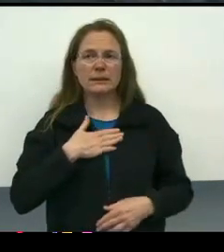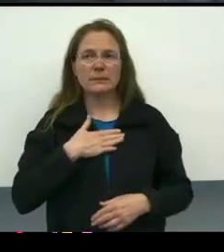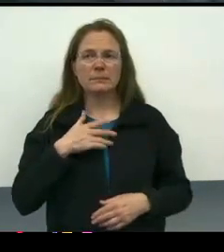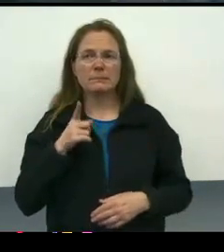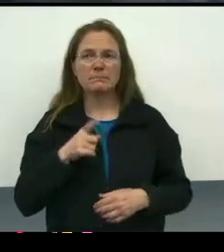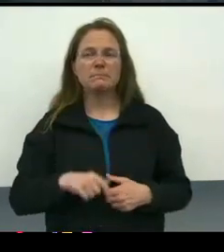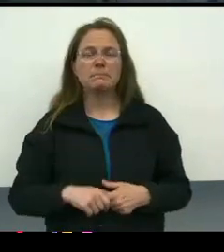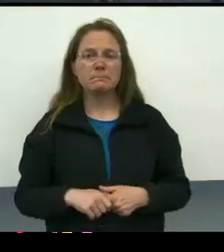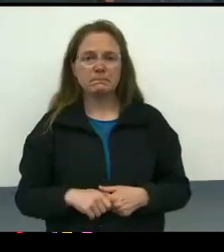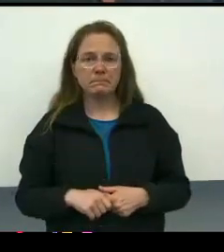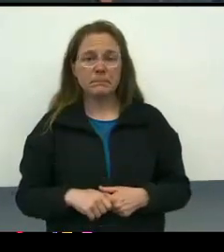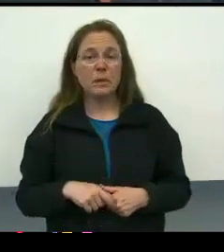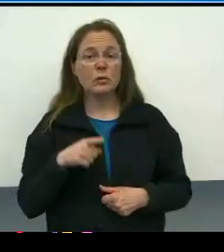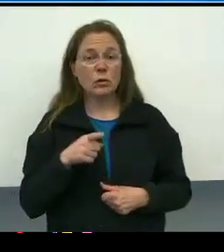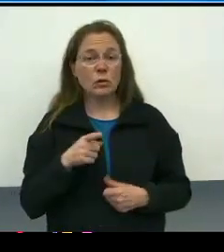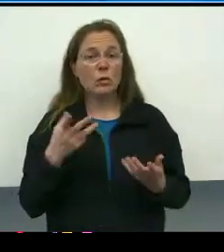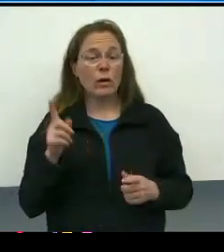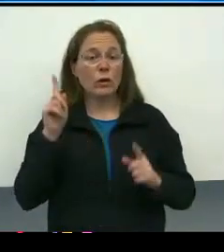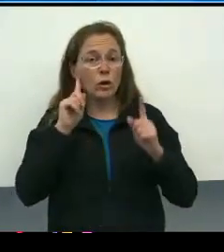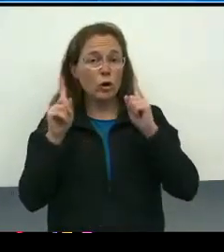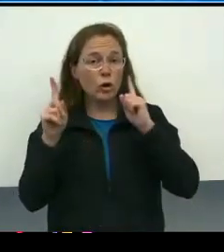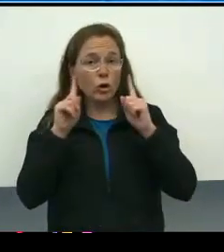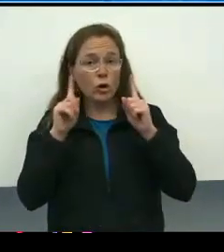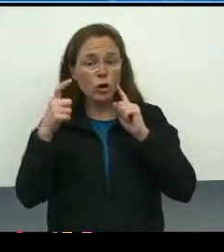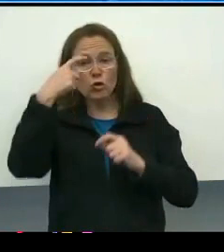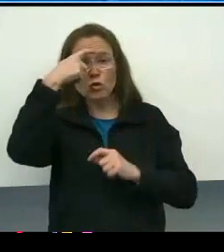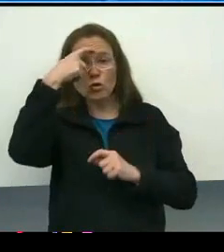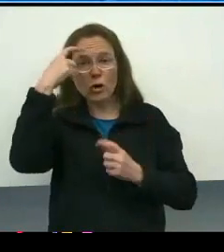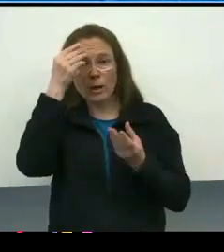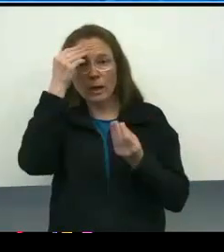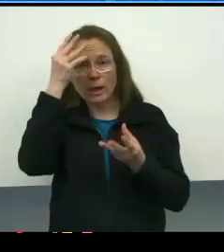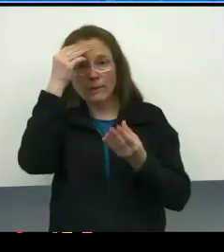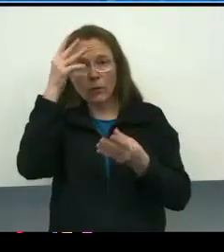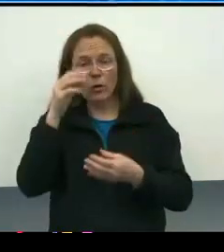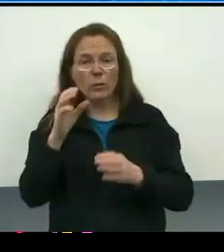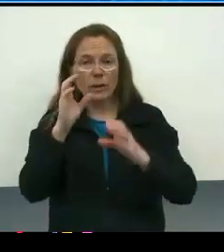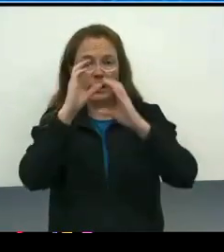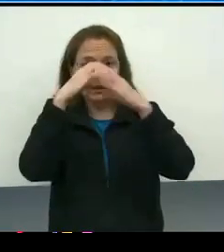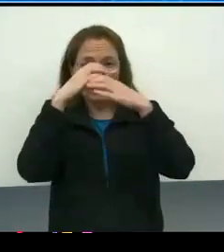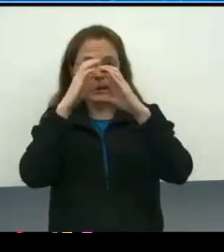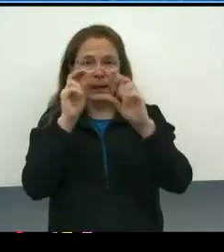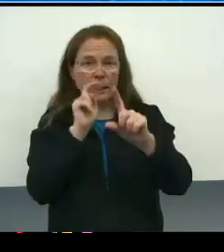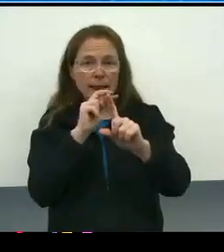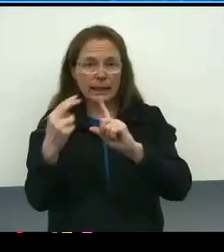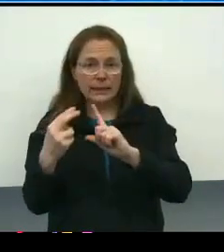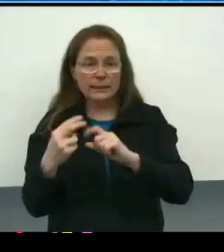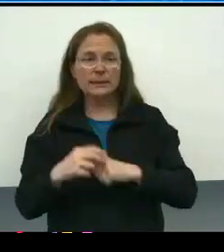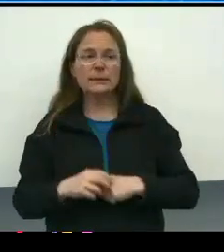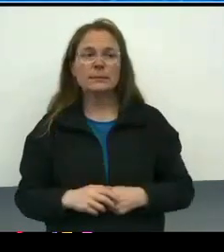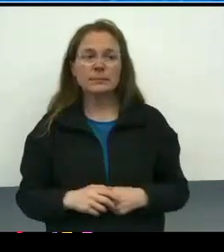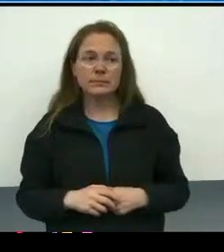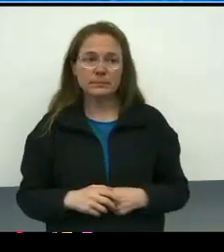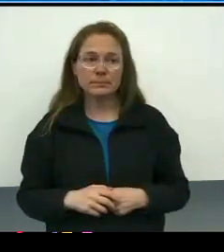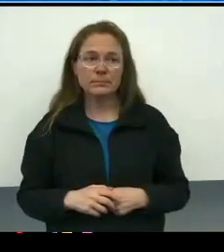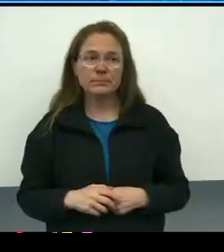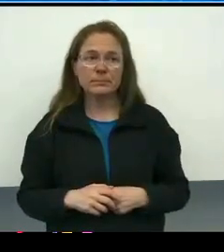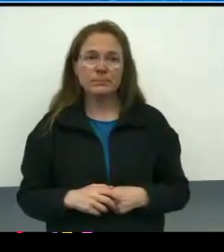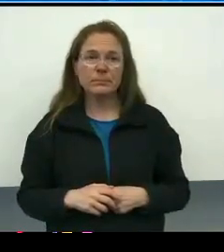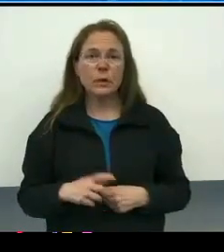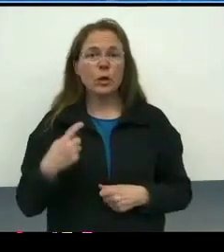So you've heard about the trauma-informed lens and framework, something that we are really have taken